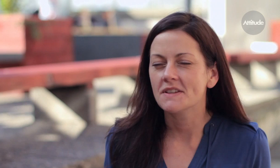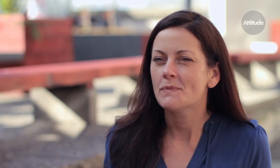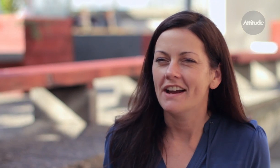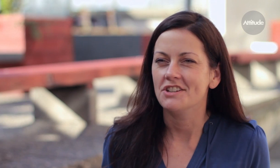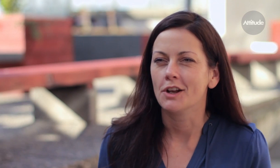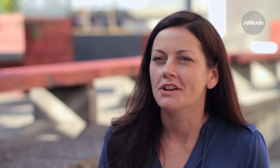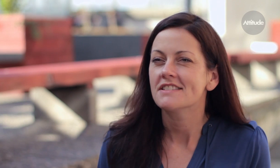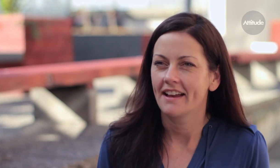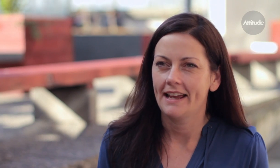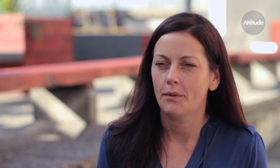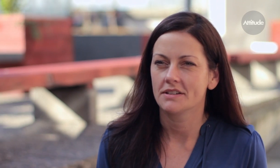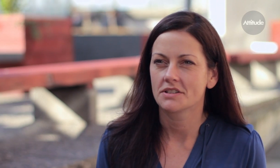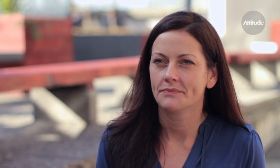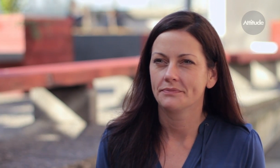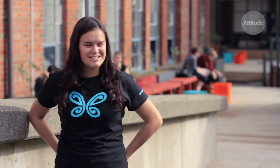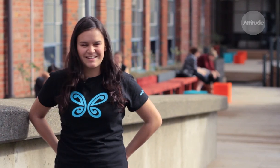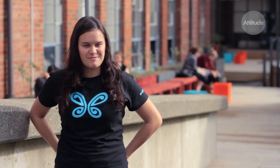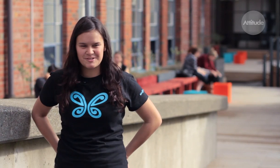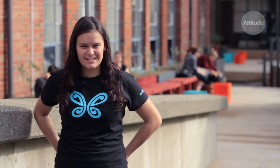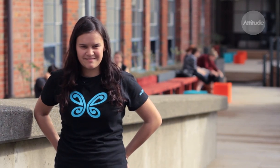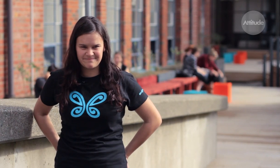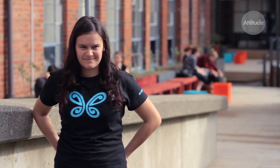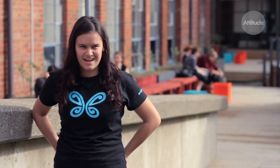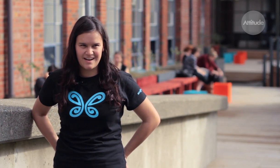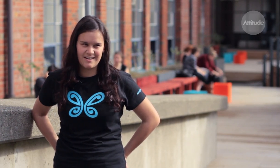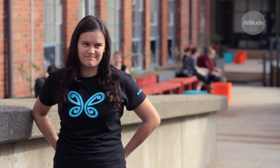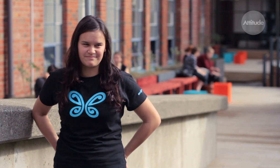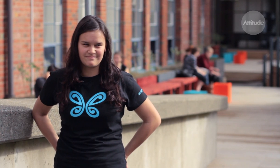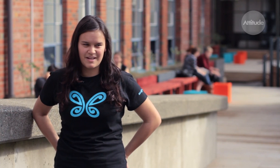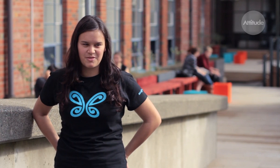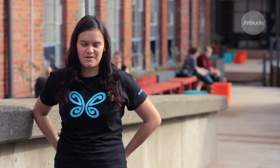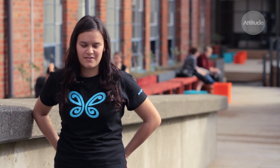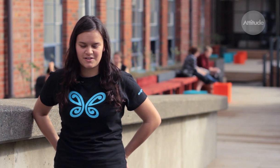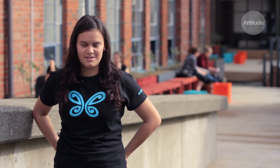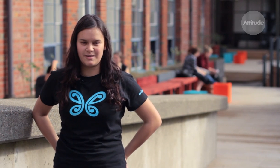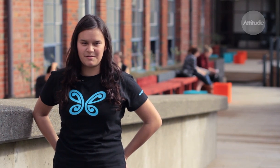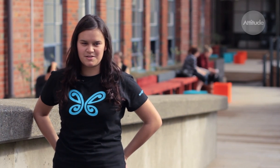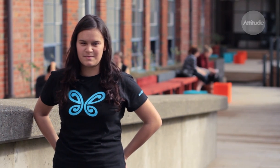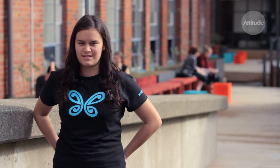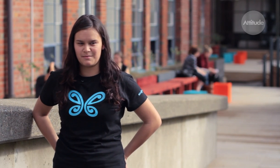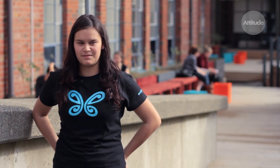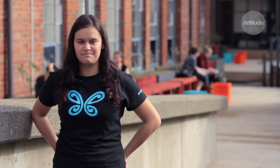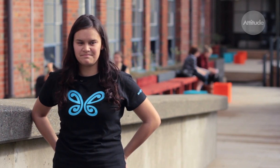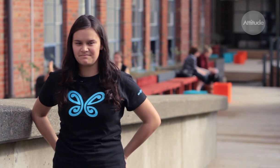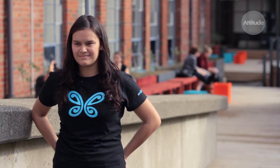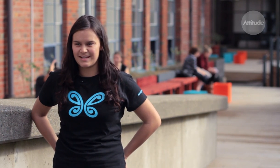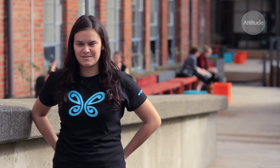Tell me what inspired you to learn Sign language? I just love watching it and I thought if I could do it - it would be double as awesome